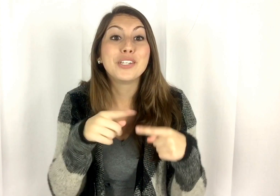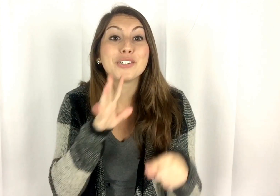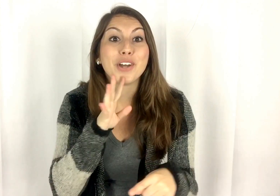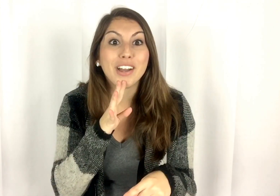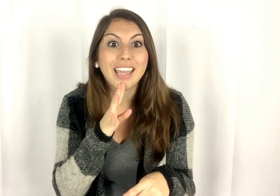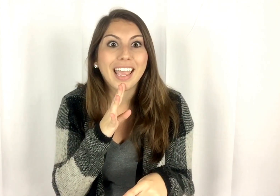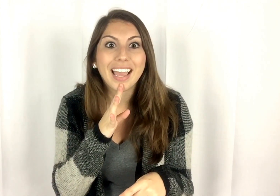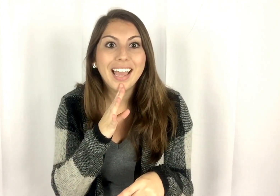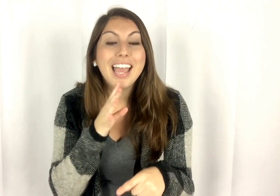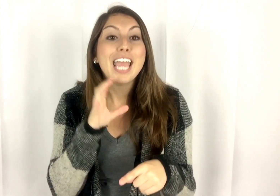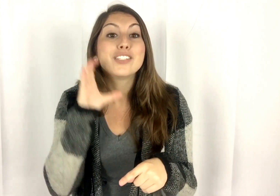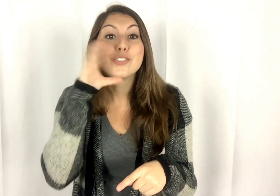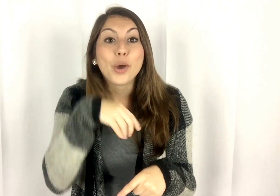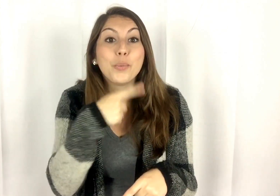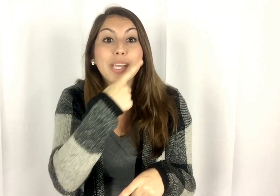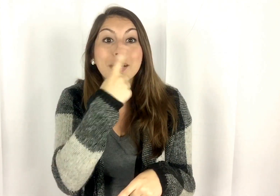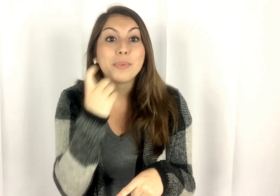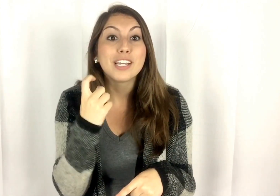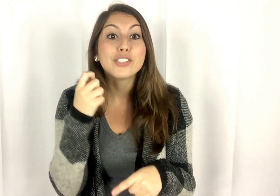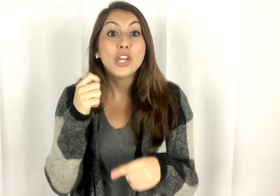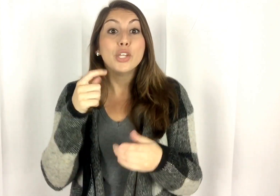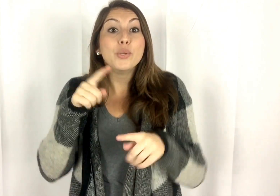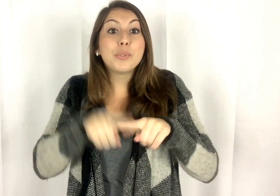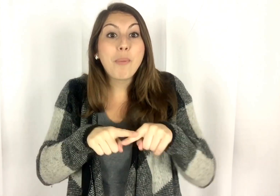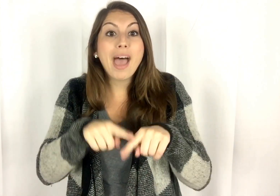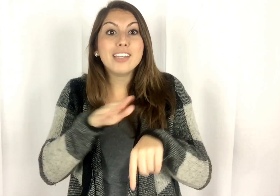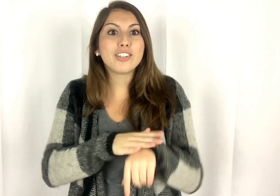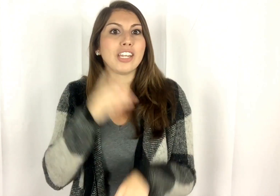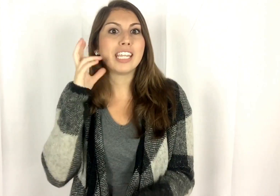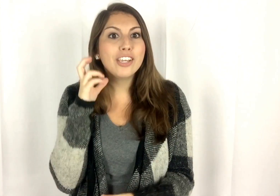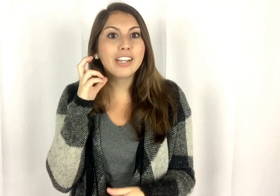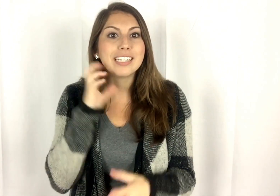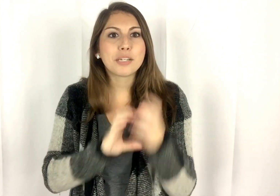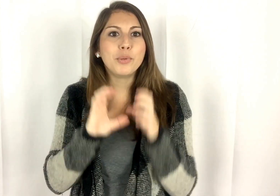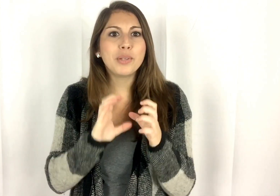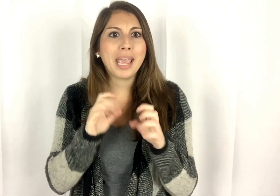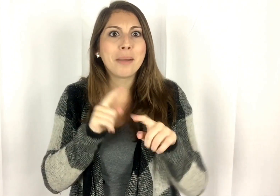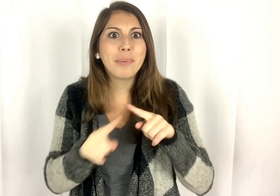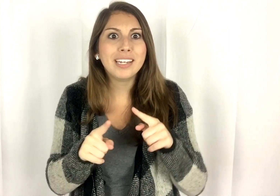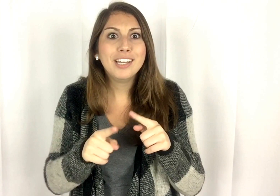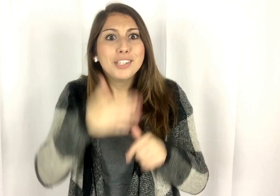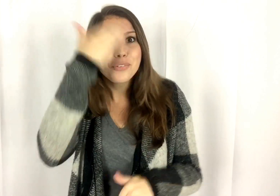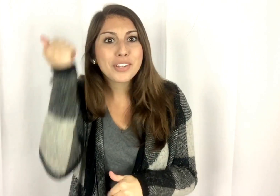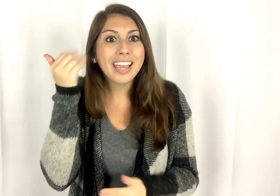you're talking. It's so weird because you depend on hearing to communicate but you forget